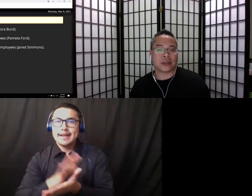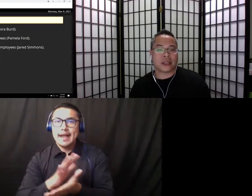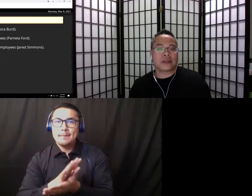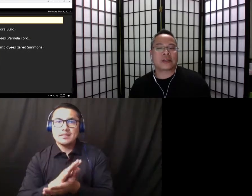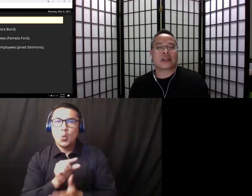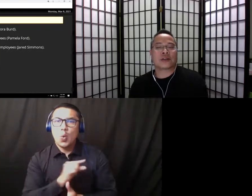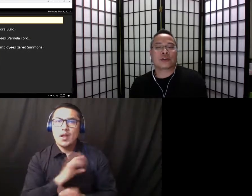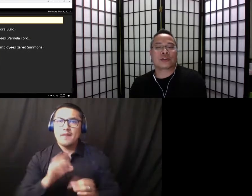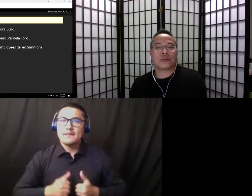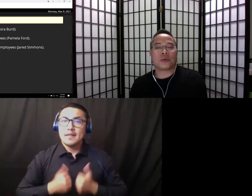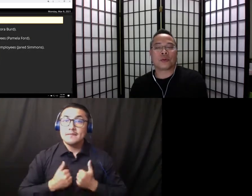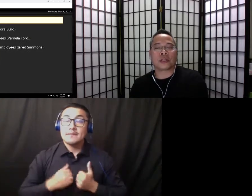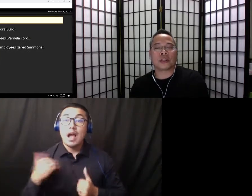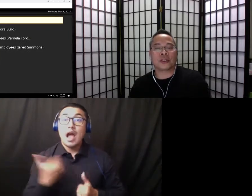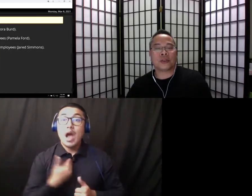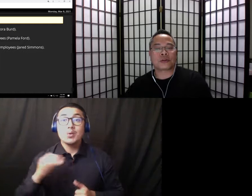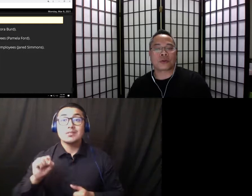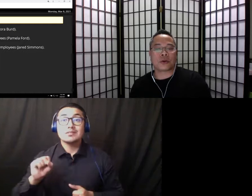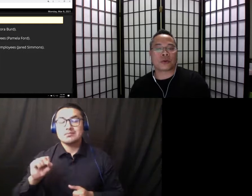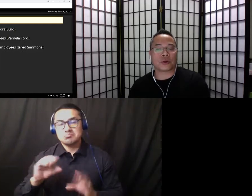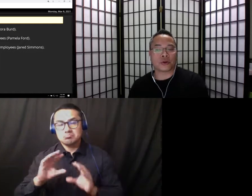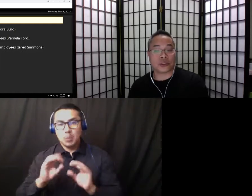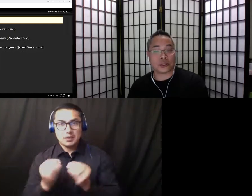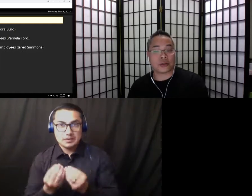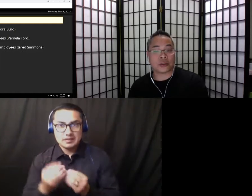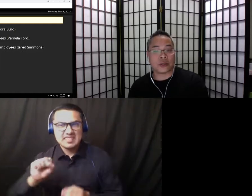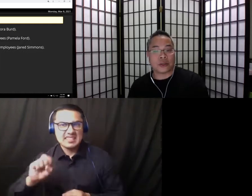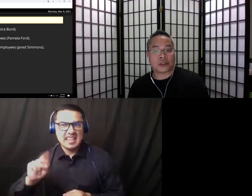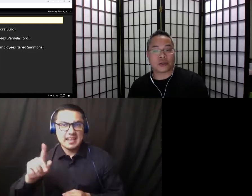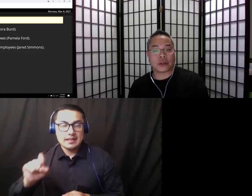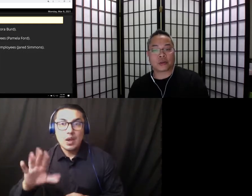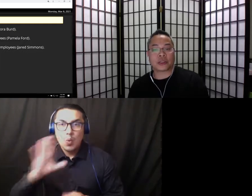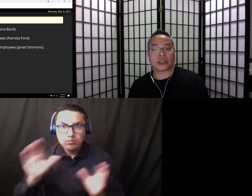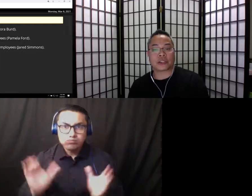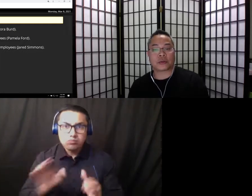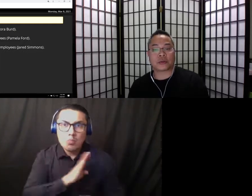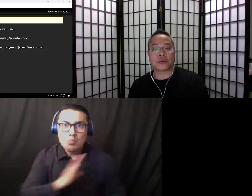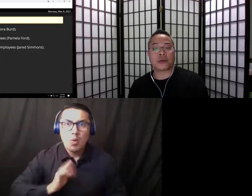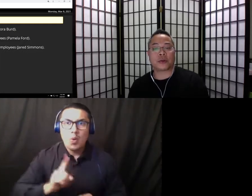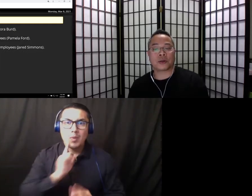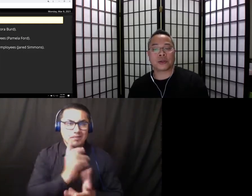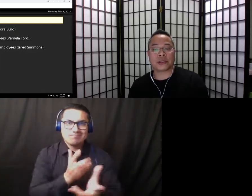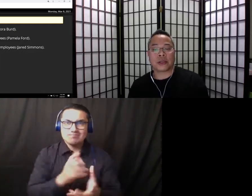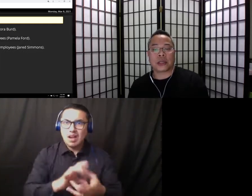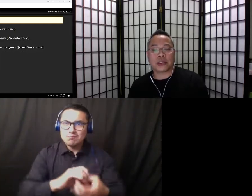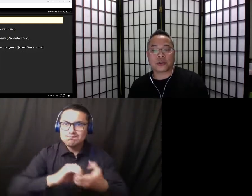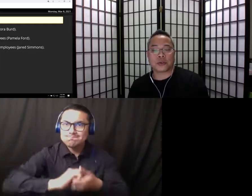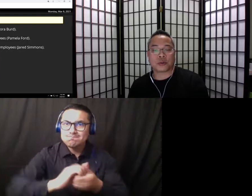The Senate urges the Board to continue and support current initiatives, to strengthen relationships with community partners, and to explore